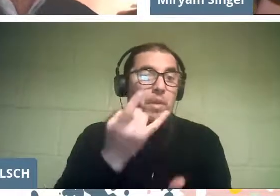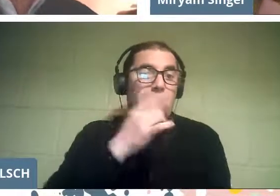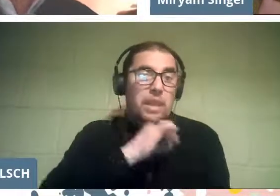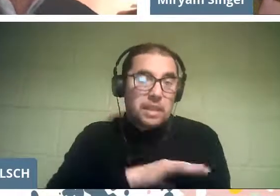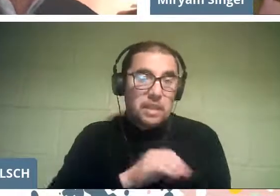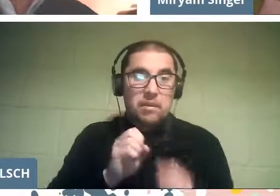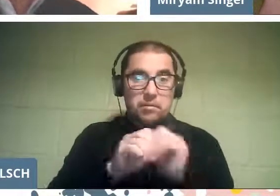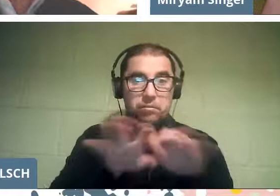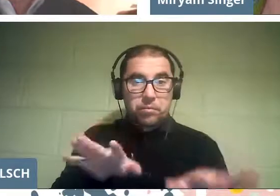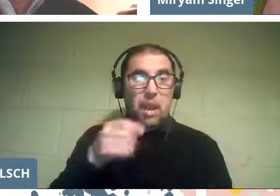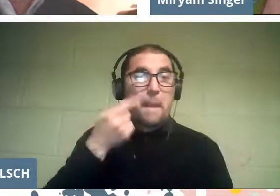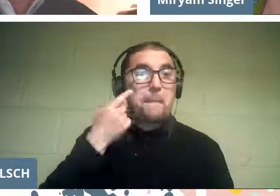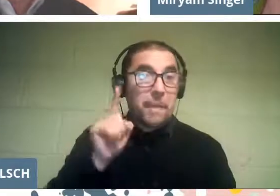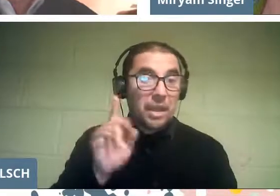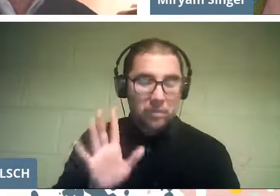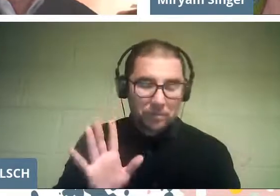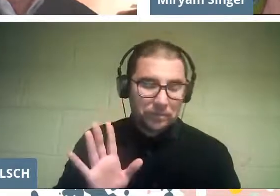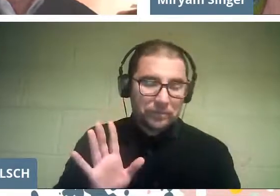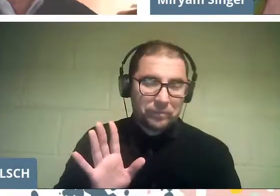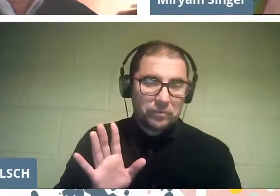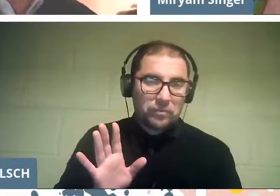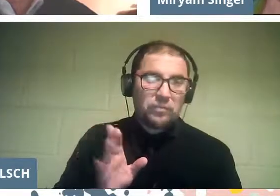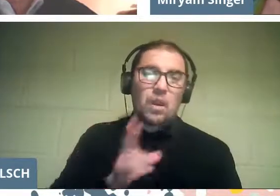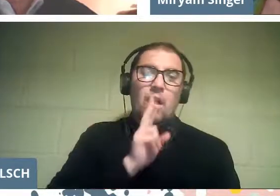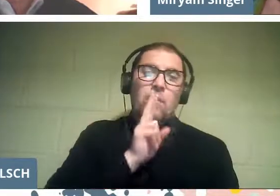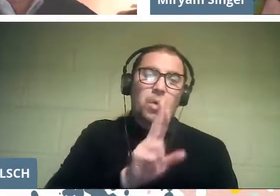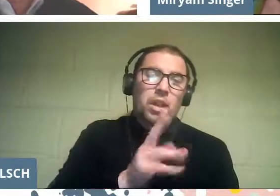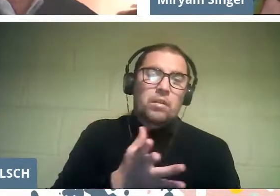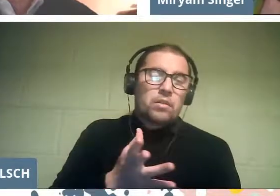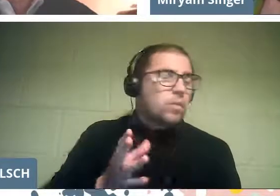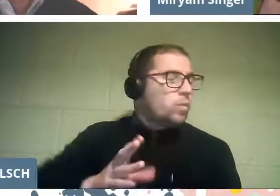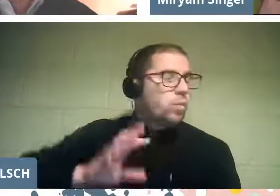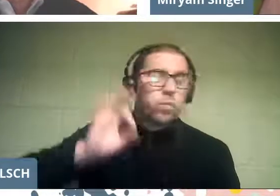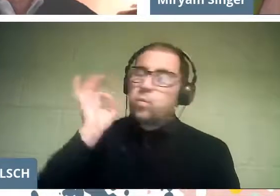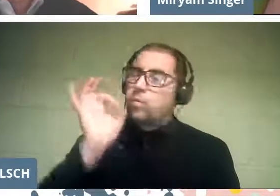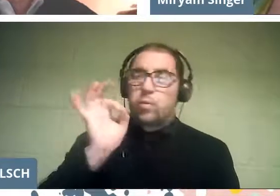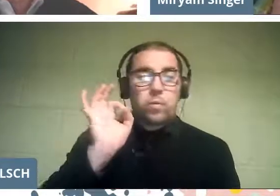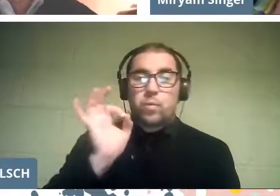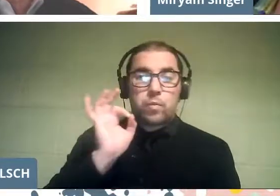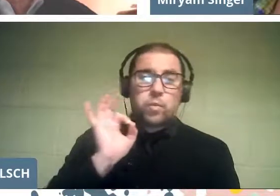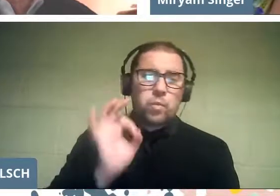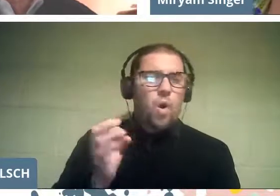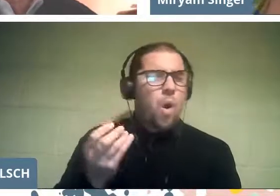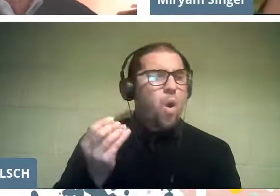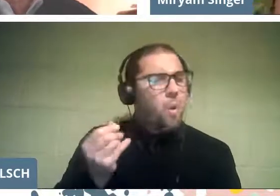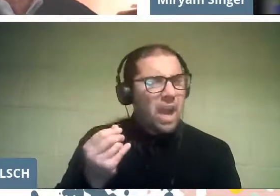but the result was splendid, of an artistic quality,